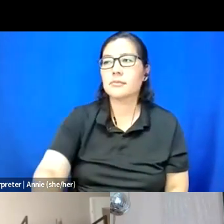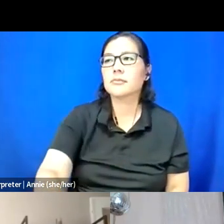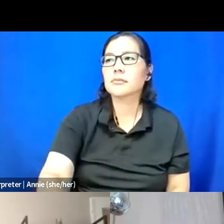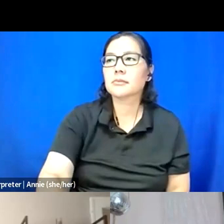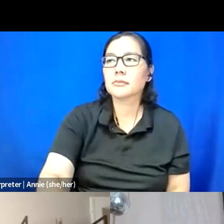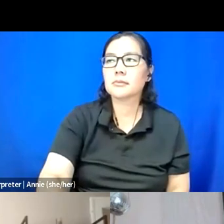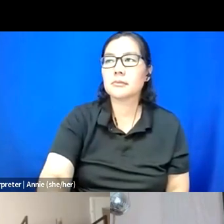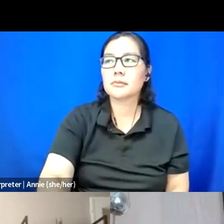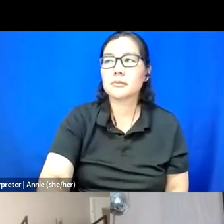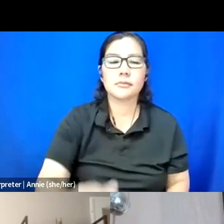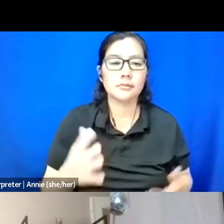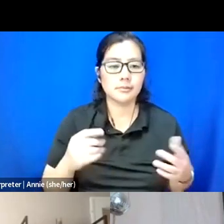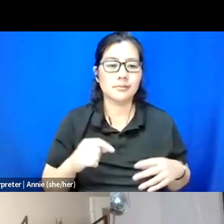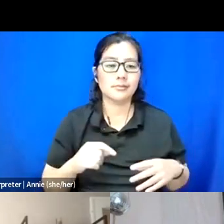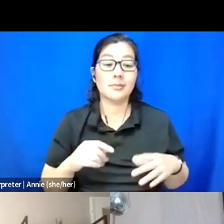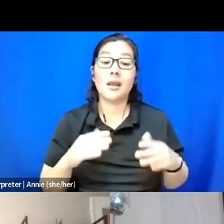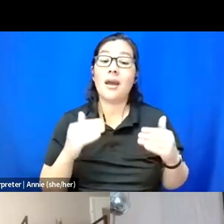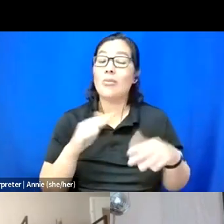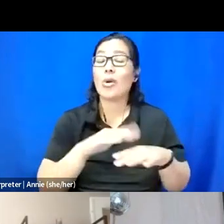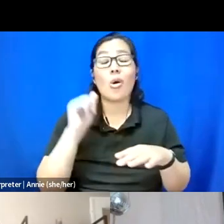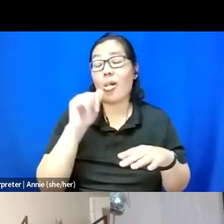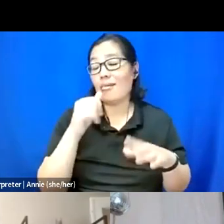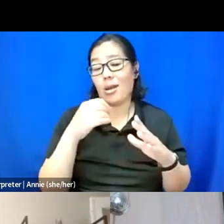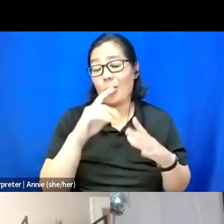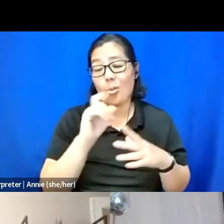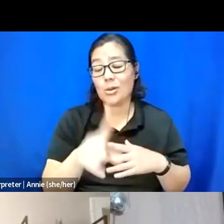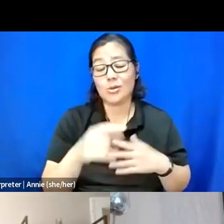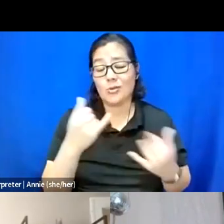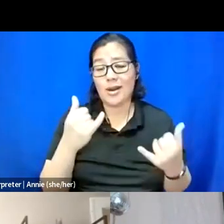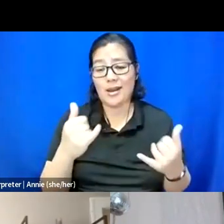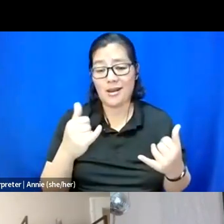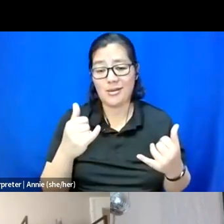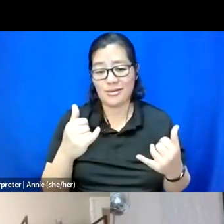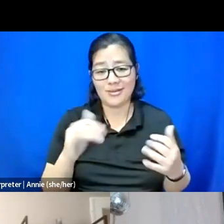Don't call that question out right now because I'm like who's -- that's not --